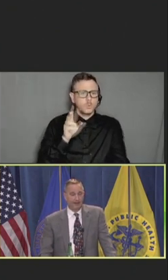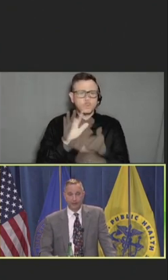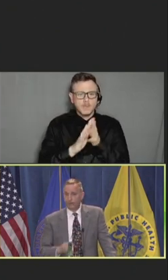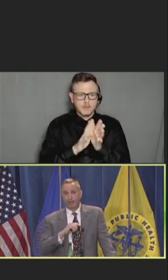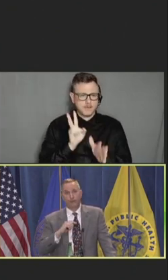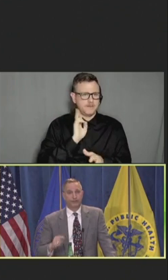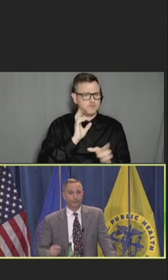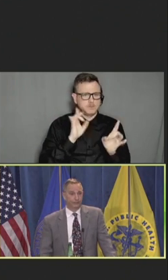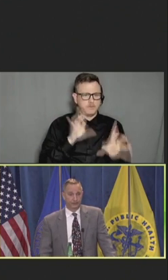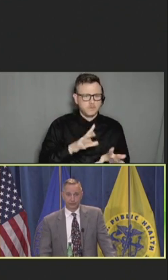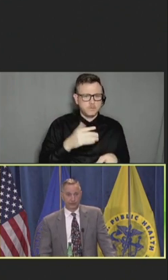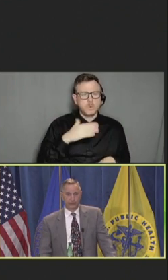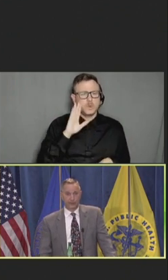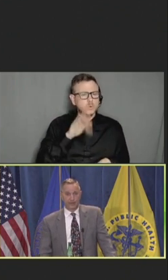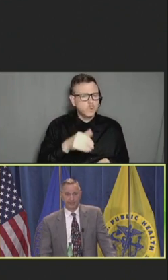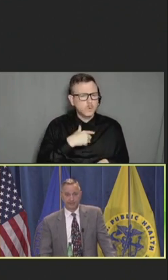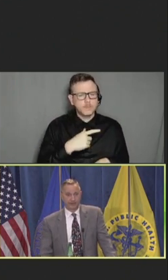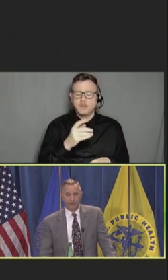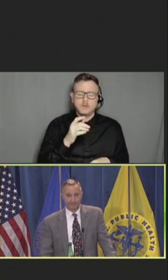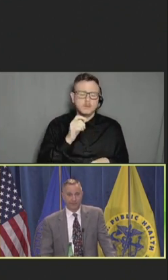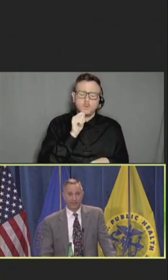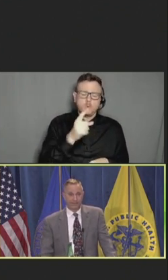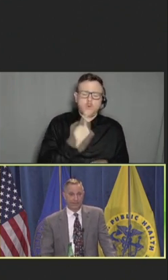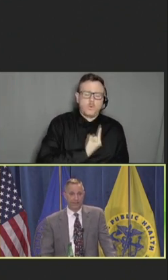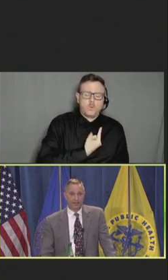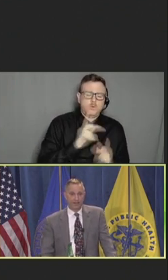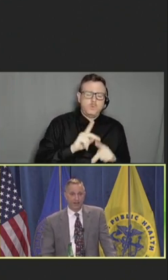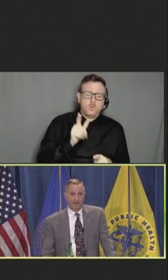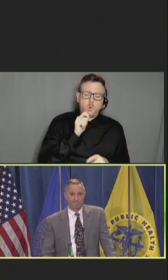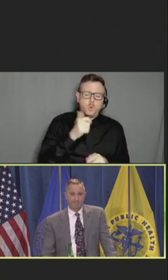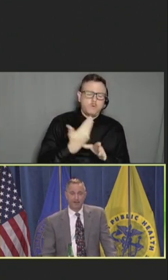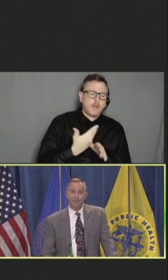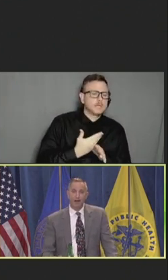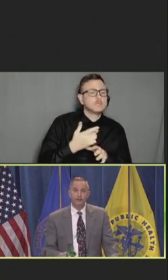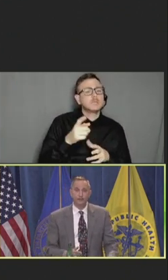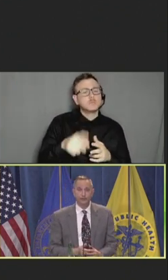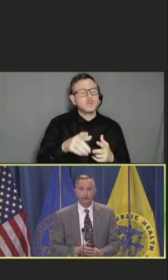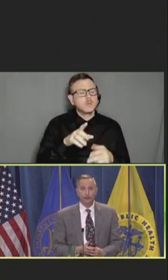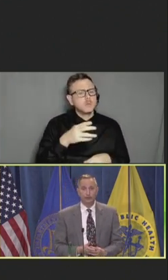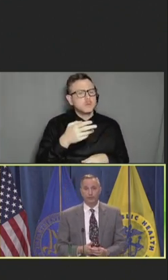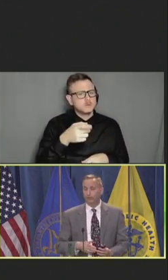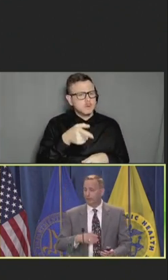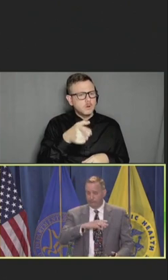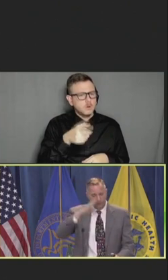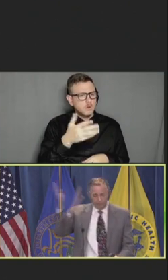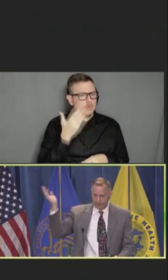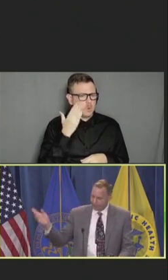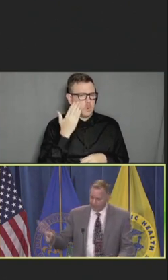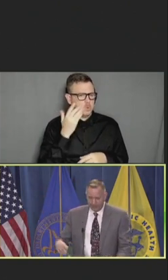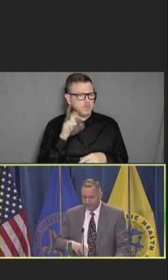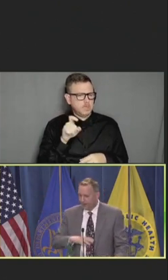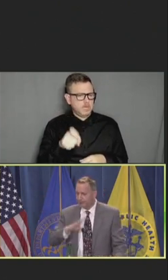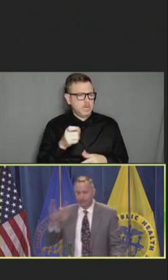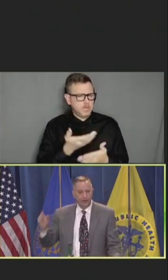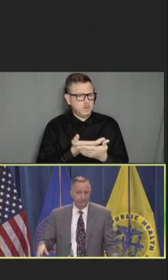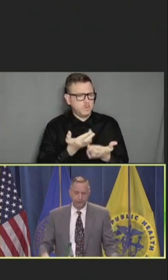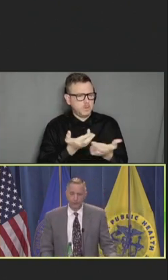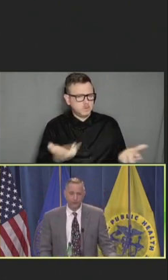We knew better resources were necessary immediately. And we also knew we were on the cover of the LA Times, on the cover of the New York Times